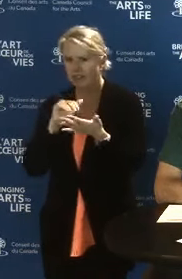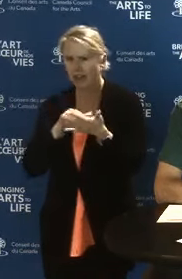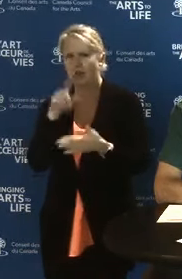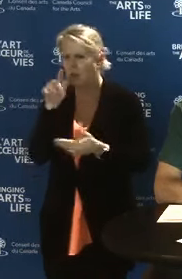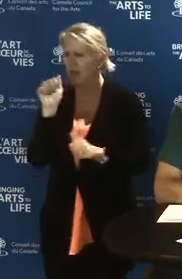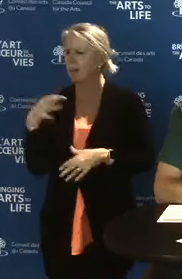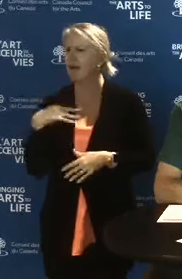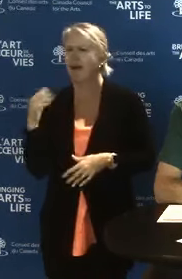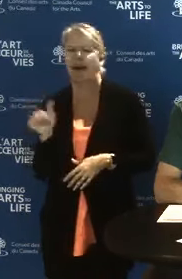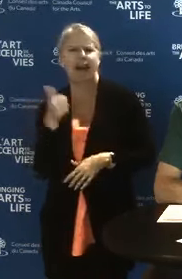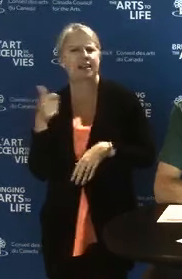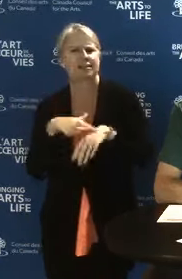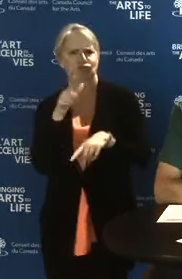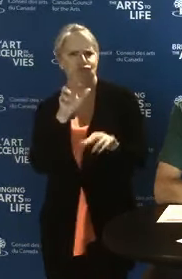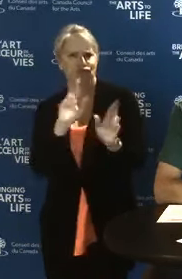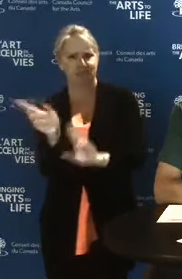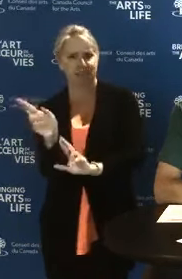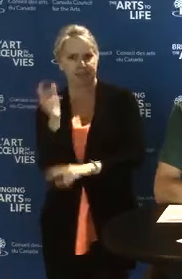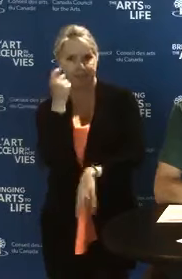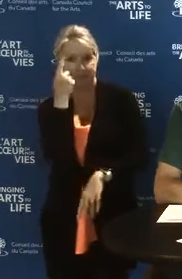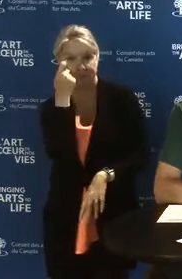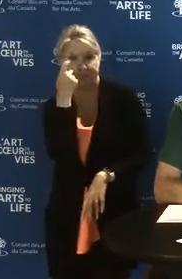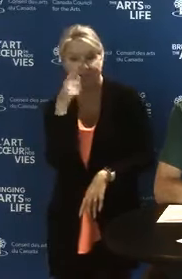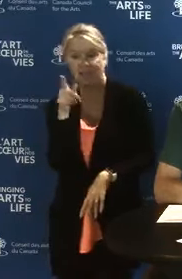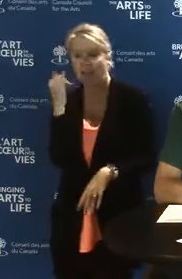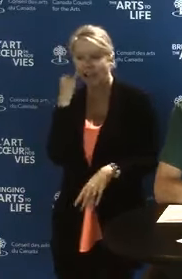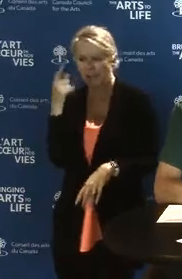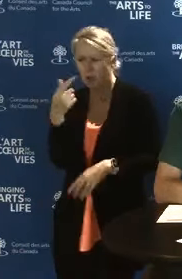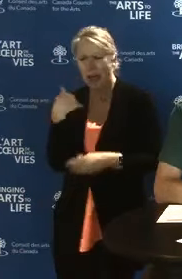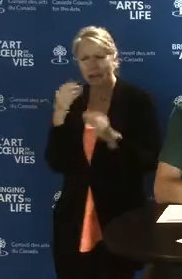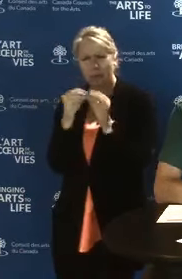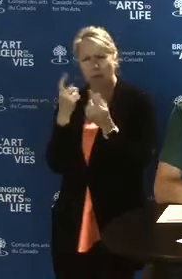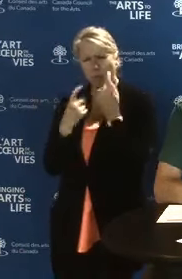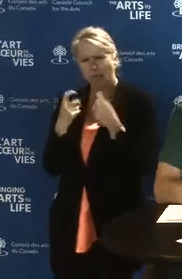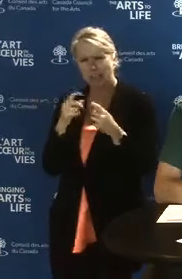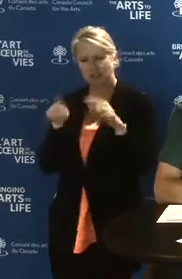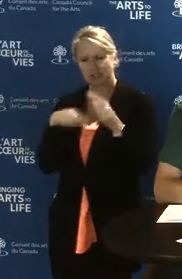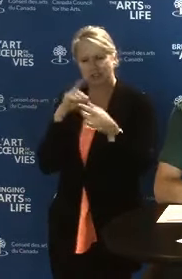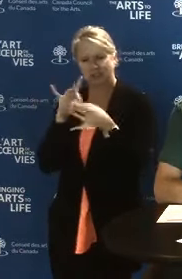Now if you have questions about digital literacy, please put them in the Comments section below,